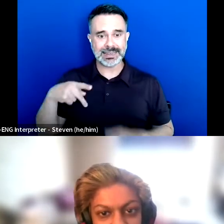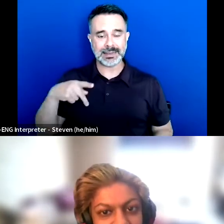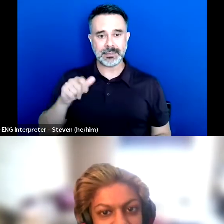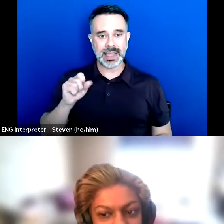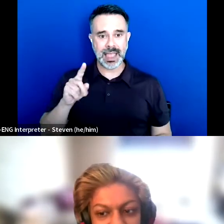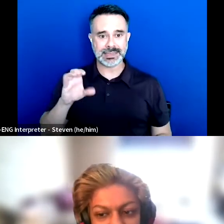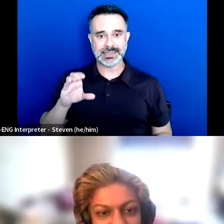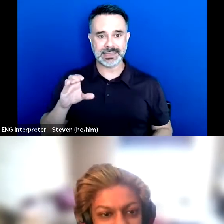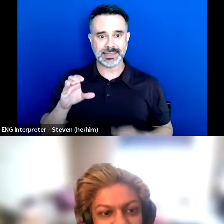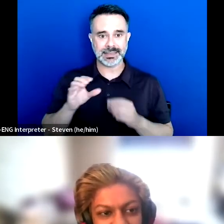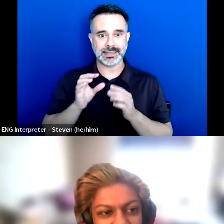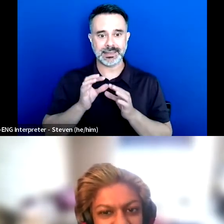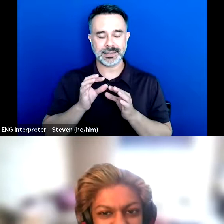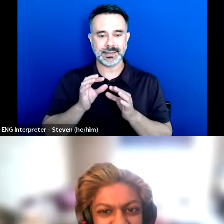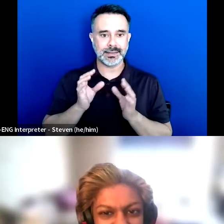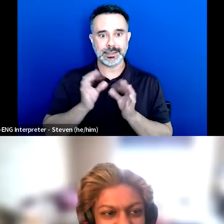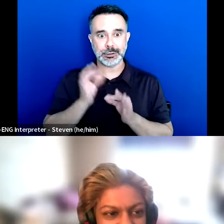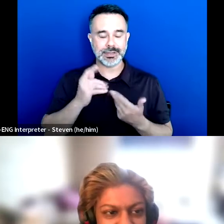And then people get really annoyed.